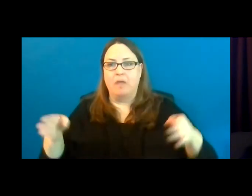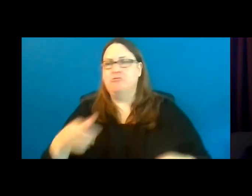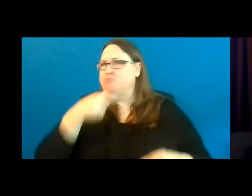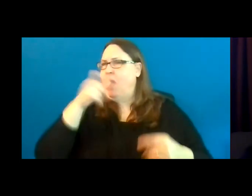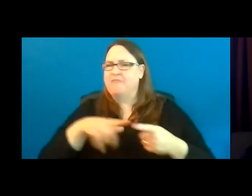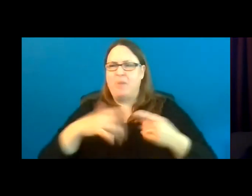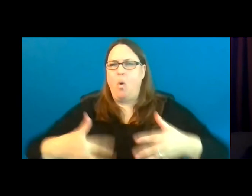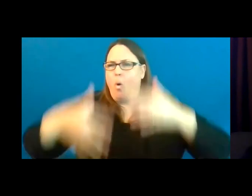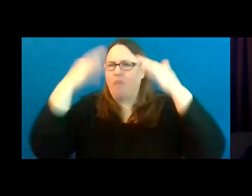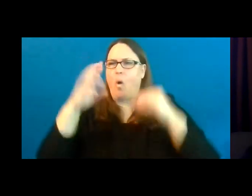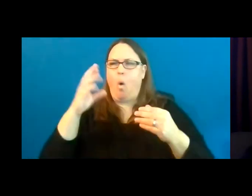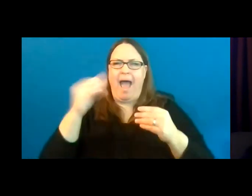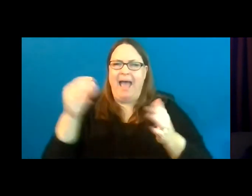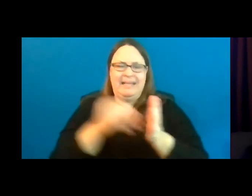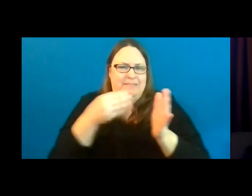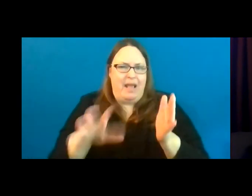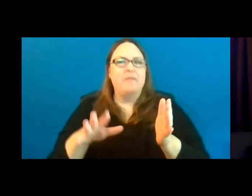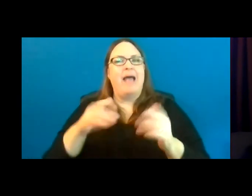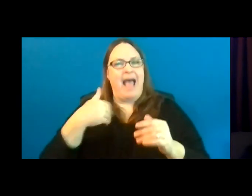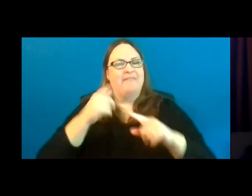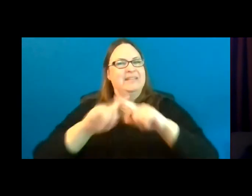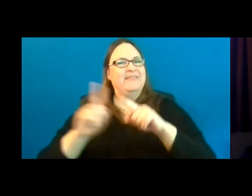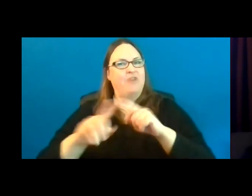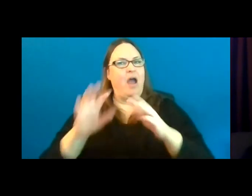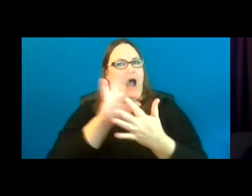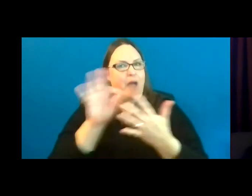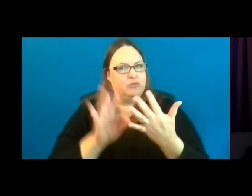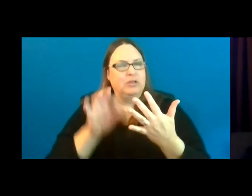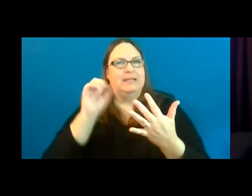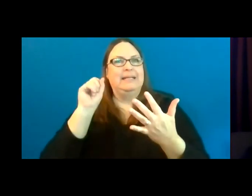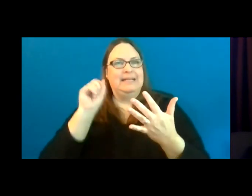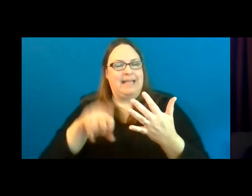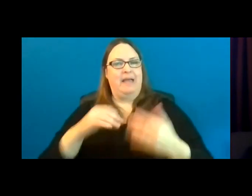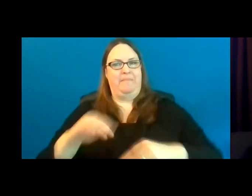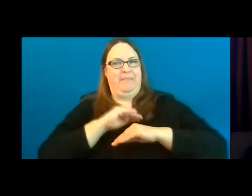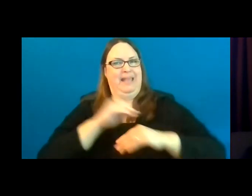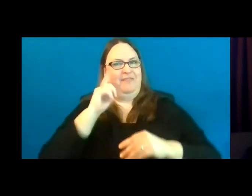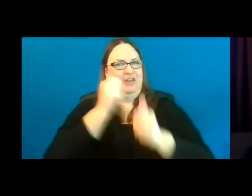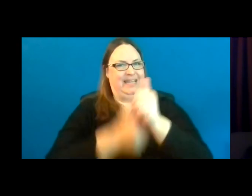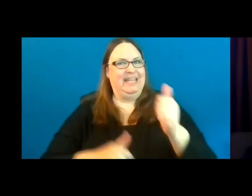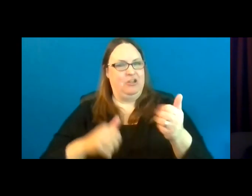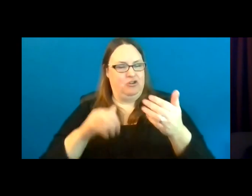There are options that fit every community, and cost does not need to be a barrier to accomplishing universal design.